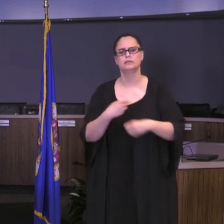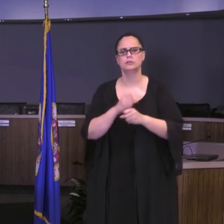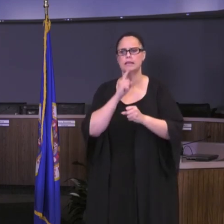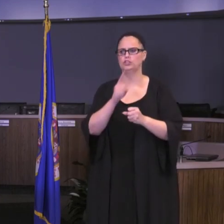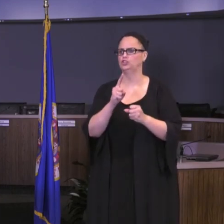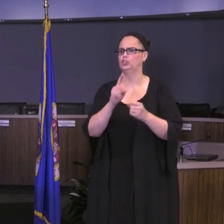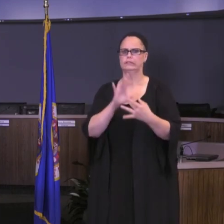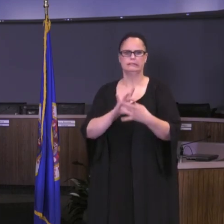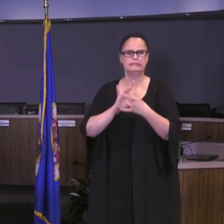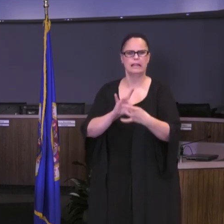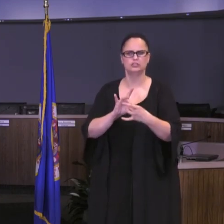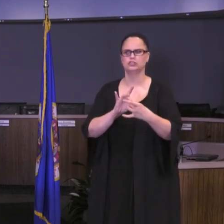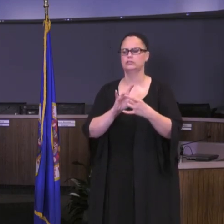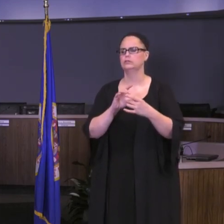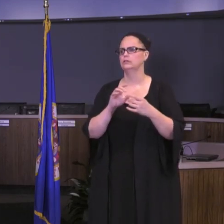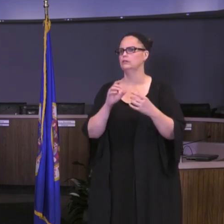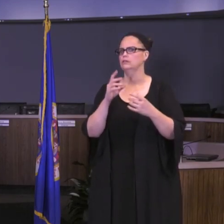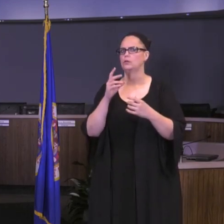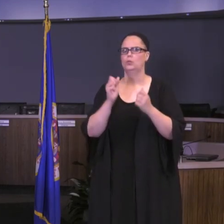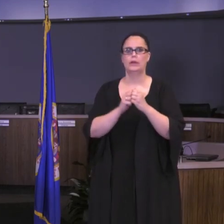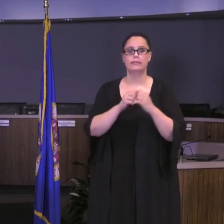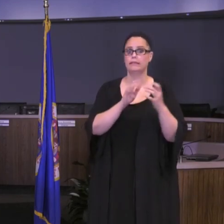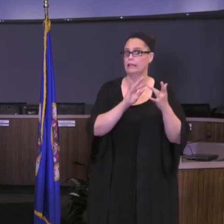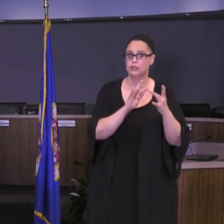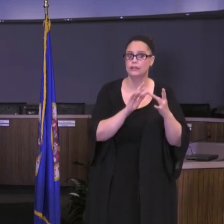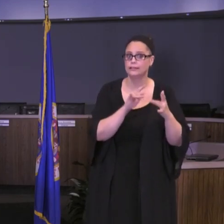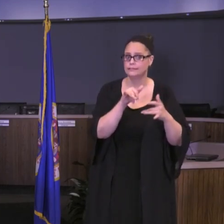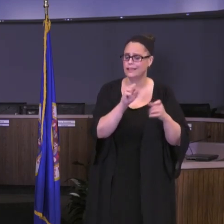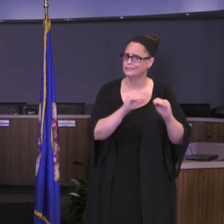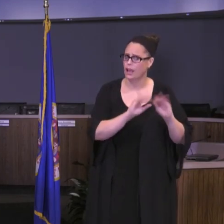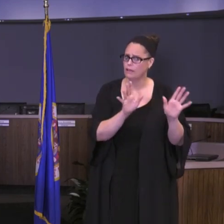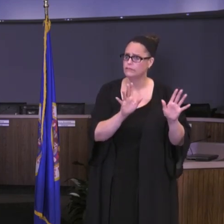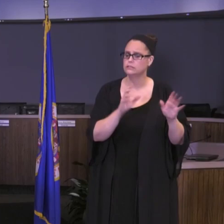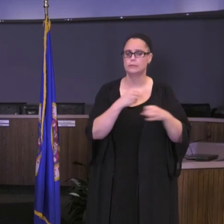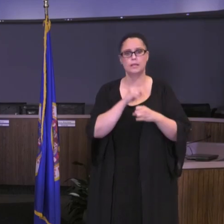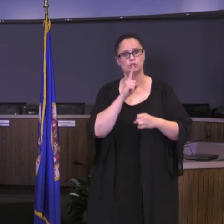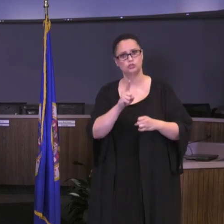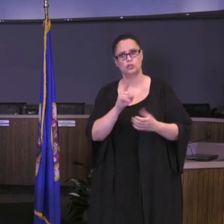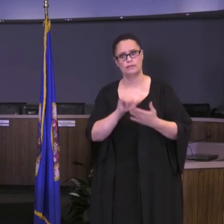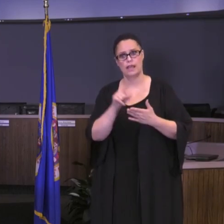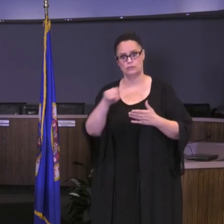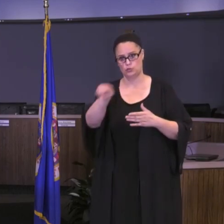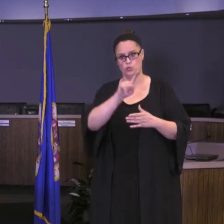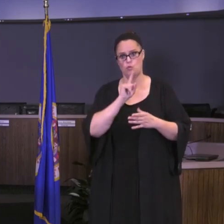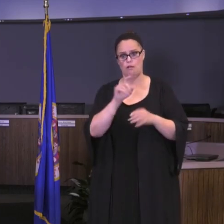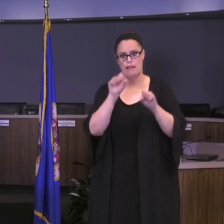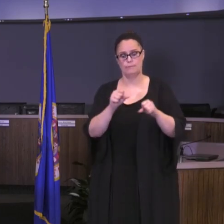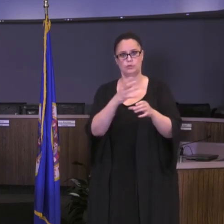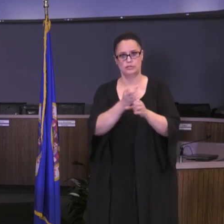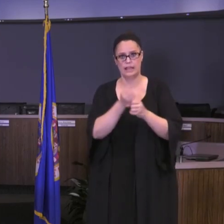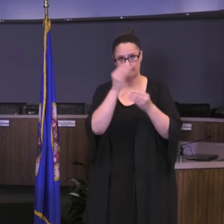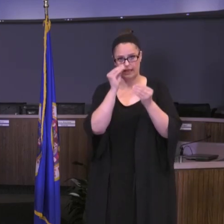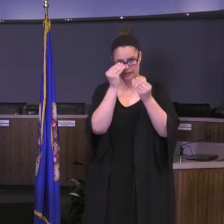Connection both to, obviously the Internet, and making sure you get information that way, but also some social connection